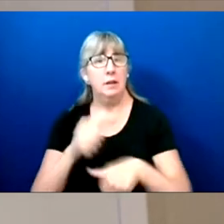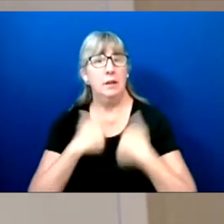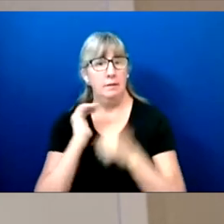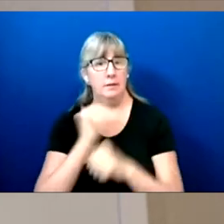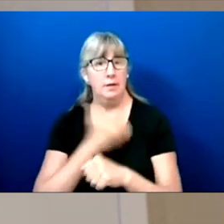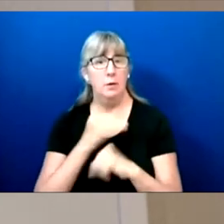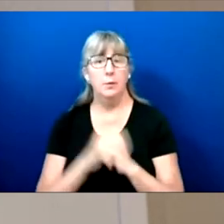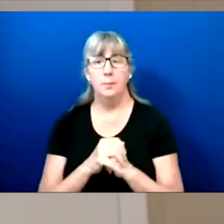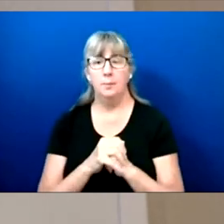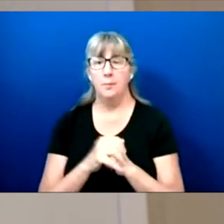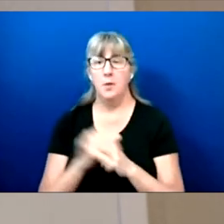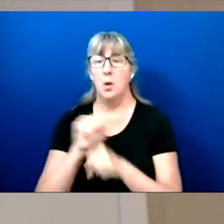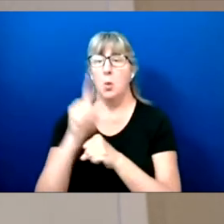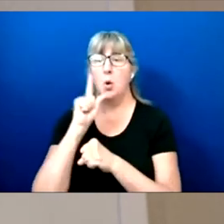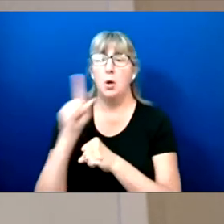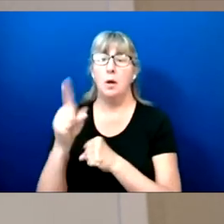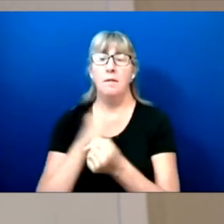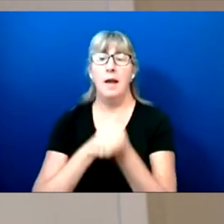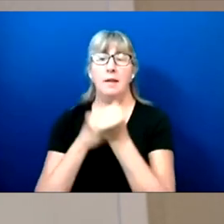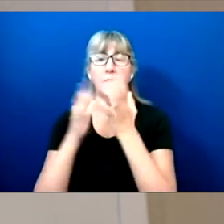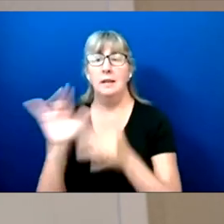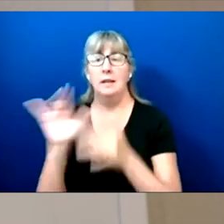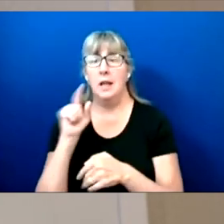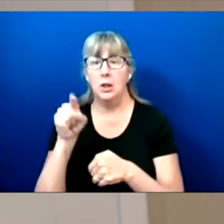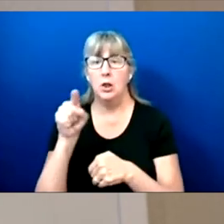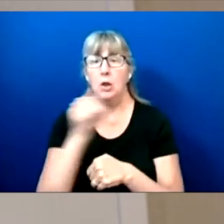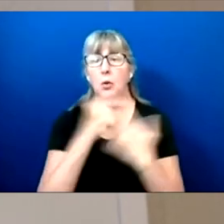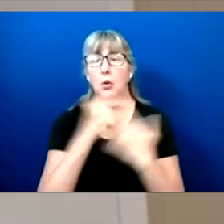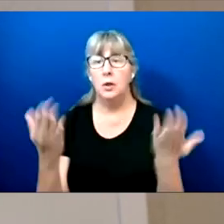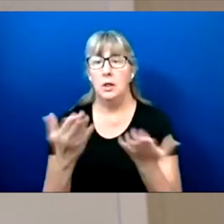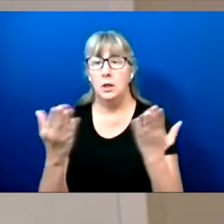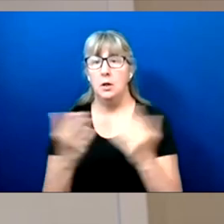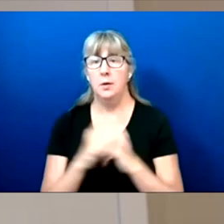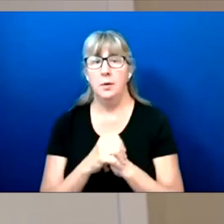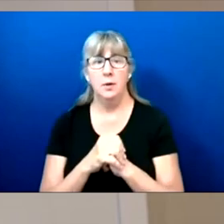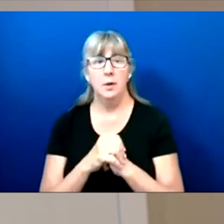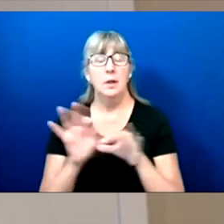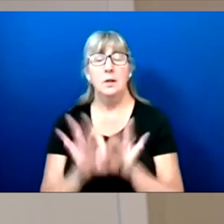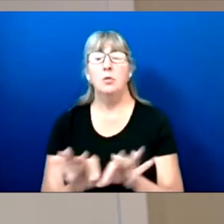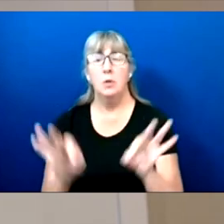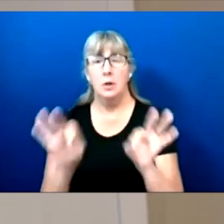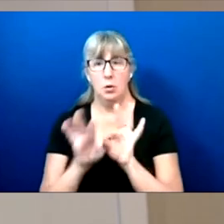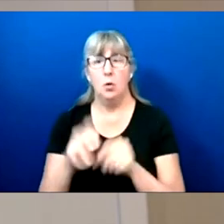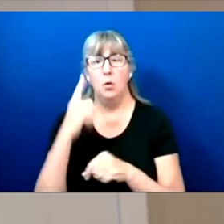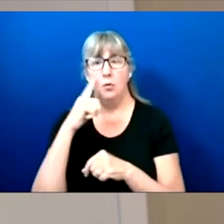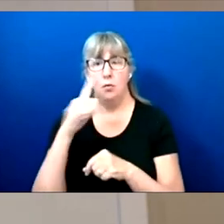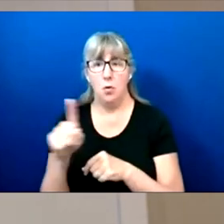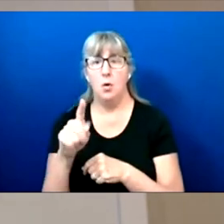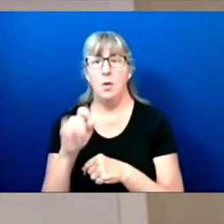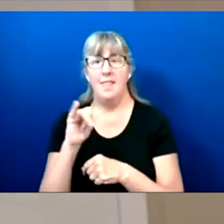The work of advocates, like so many of you in the audience today, is critical to eliminating